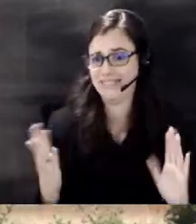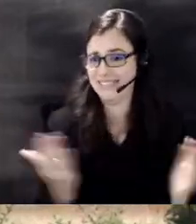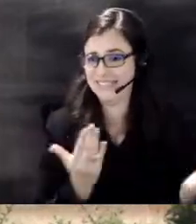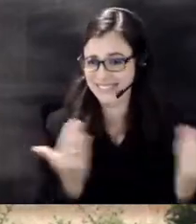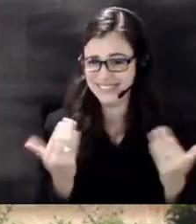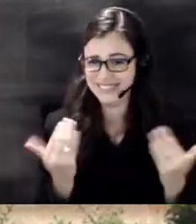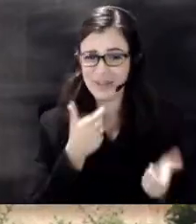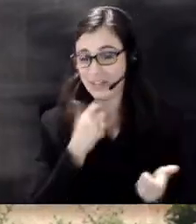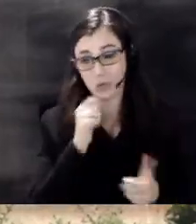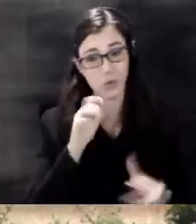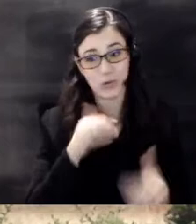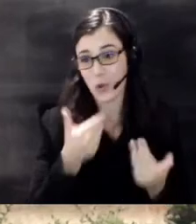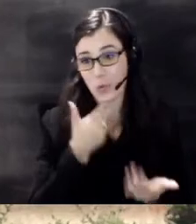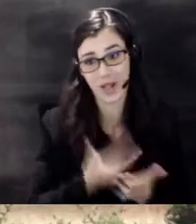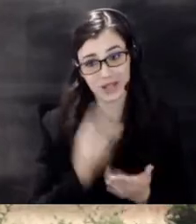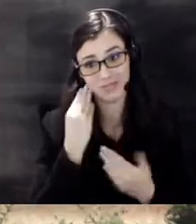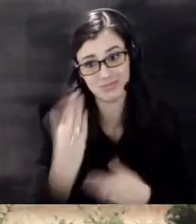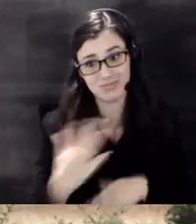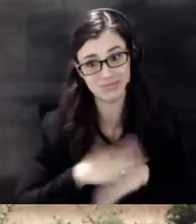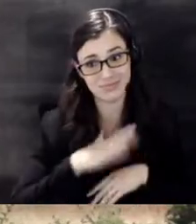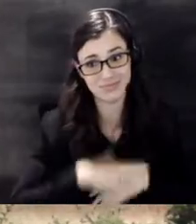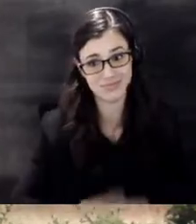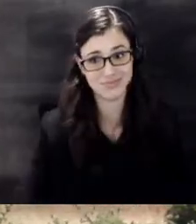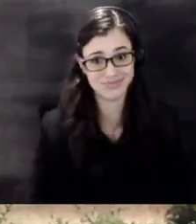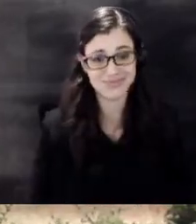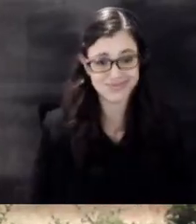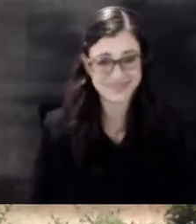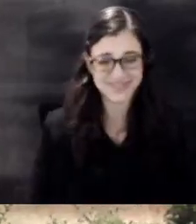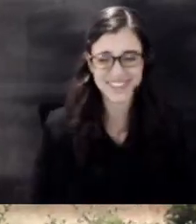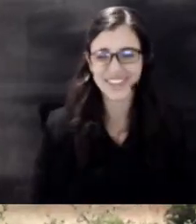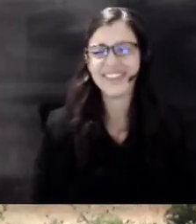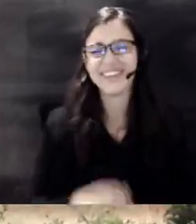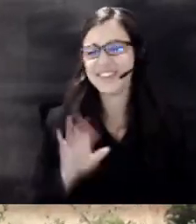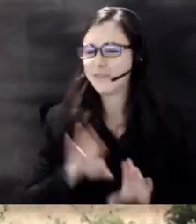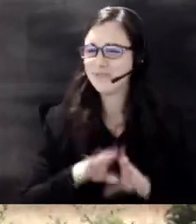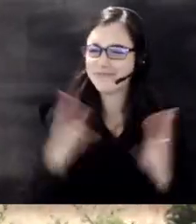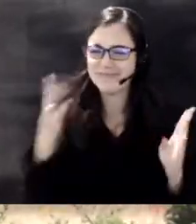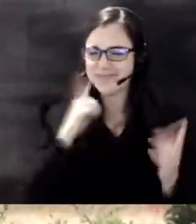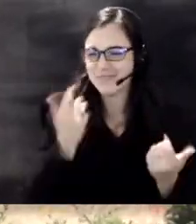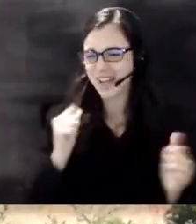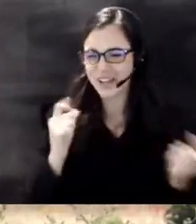go well but that's okay uh so yeah I just open up for questions before I paint stuff